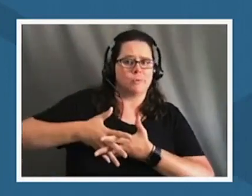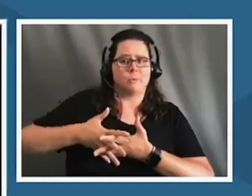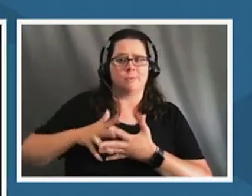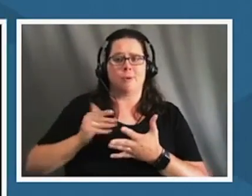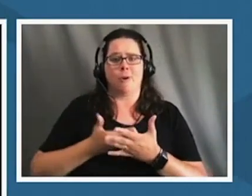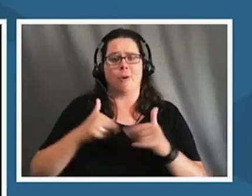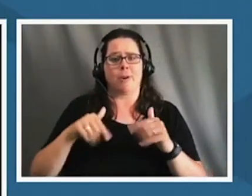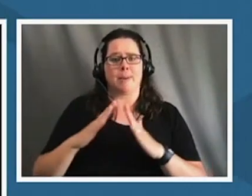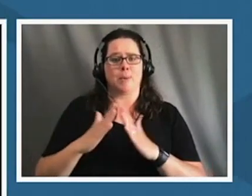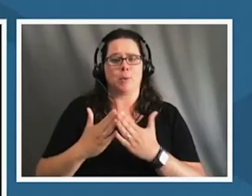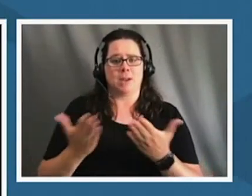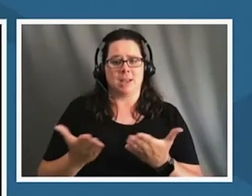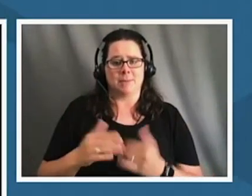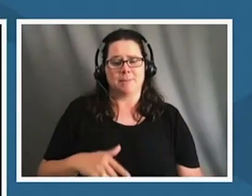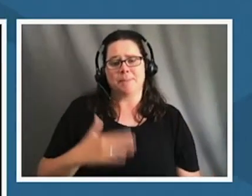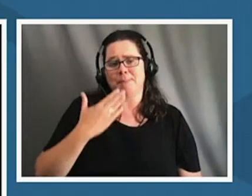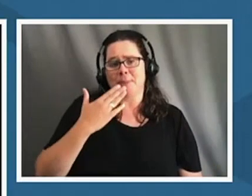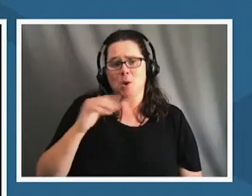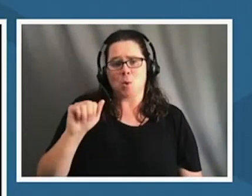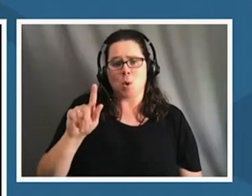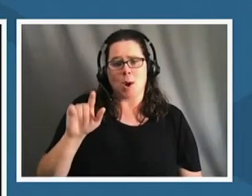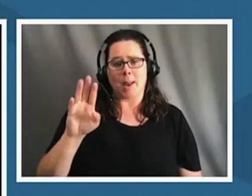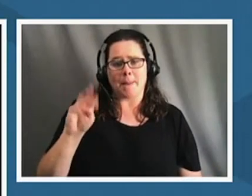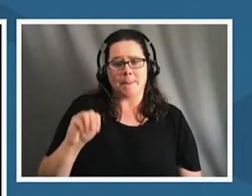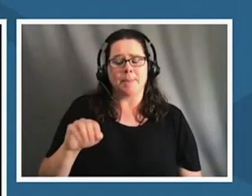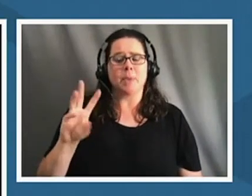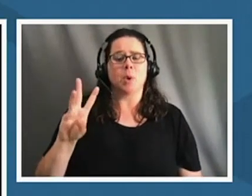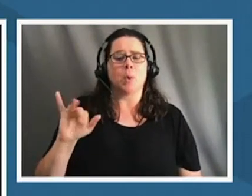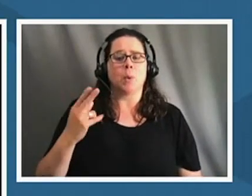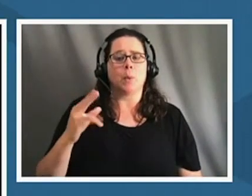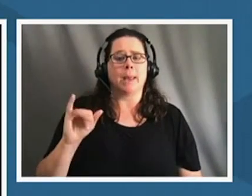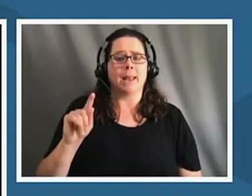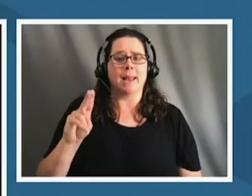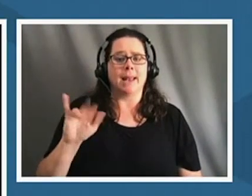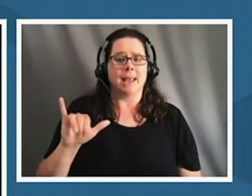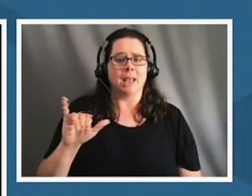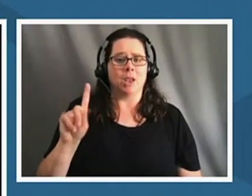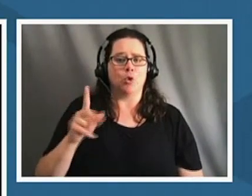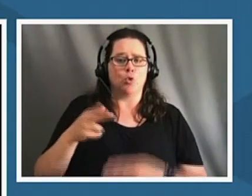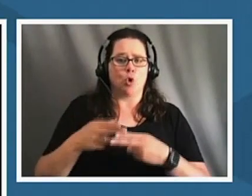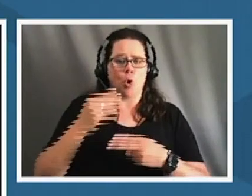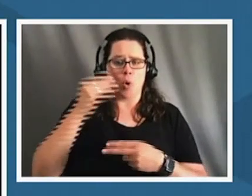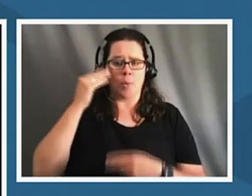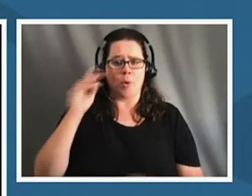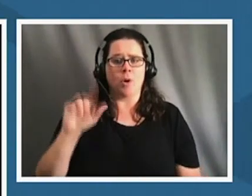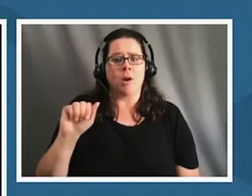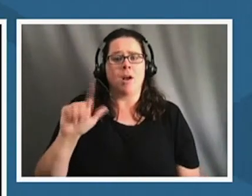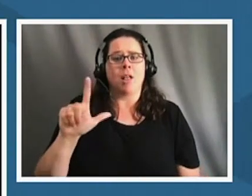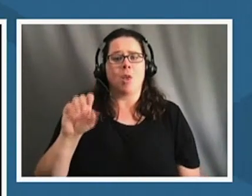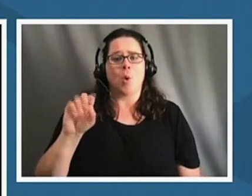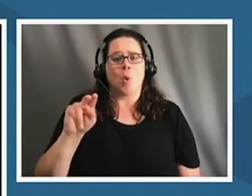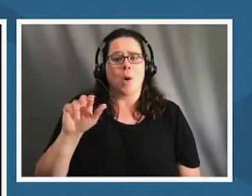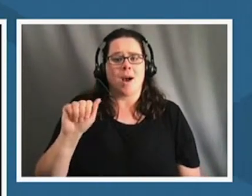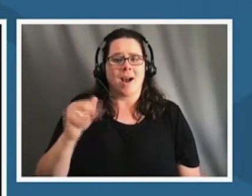thank you adam where do you call home